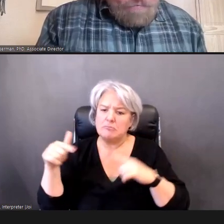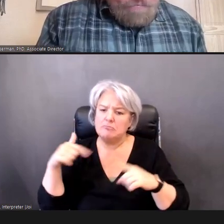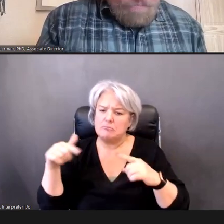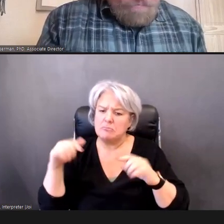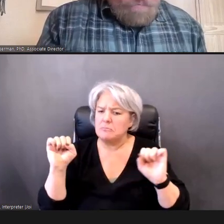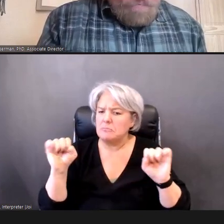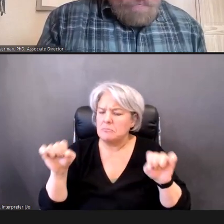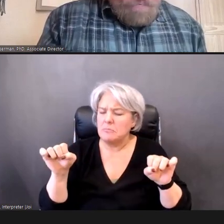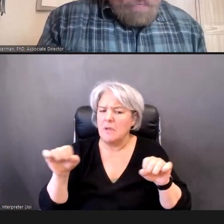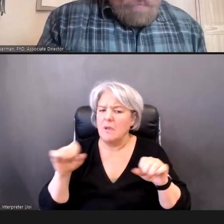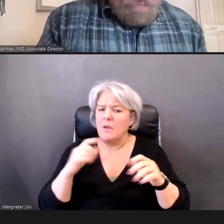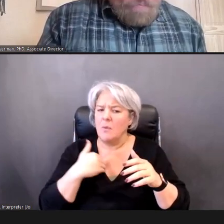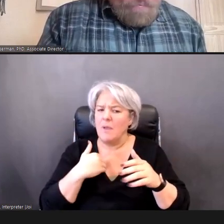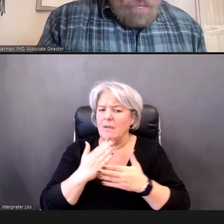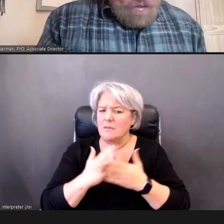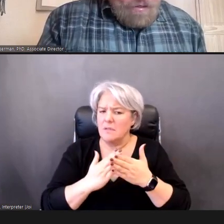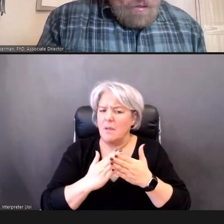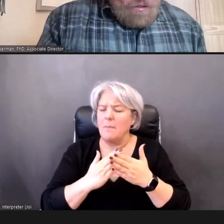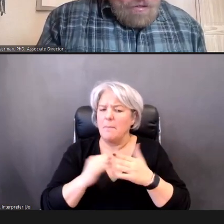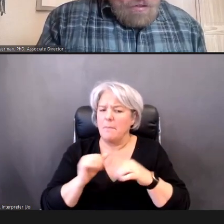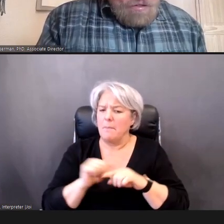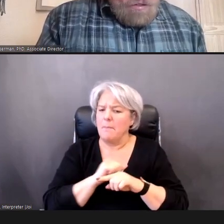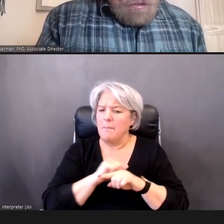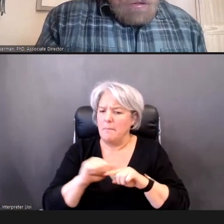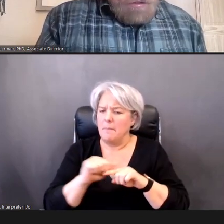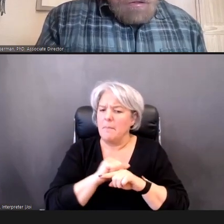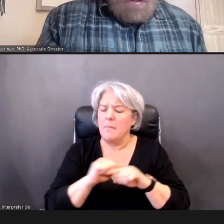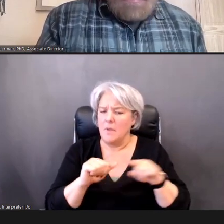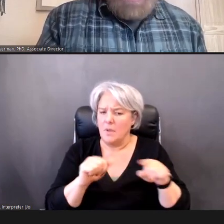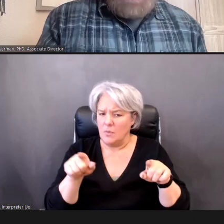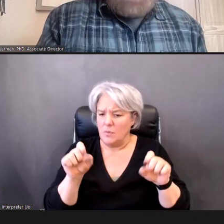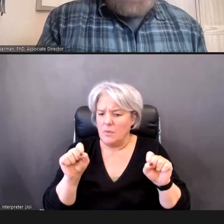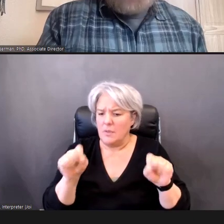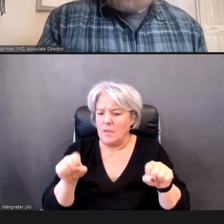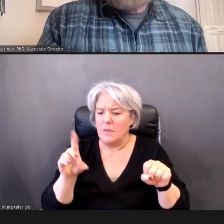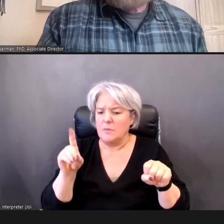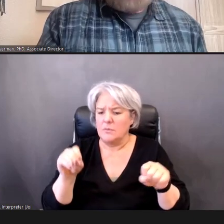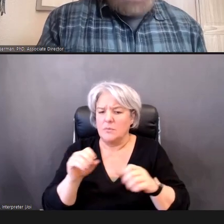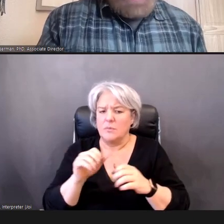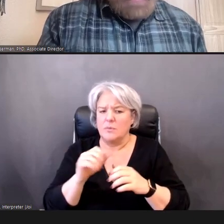some exercises that you can do, as you screen yourself, and other adults on our Web site, That will walk you through --